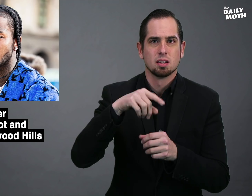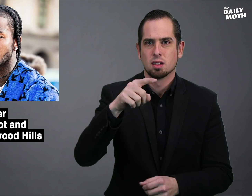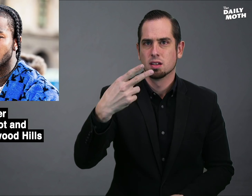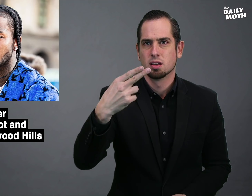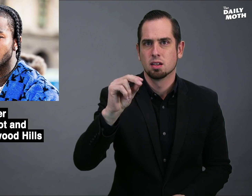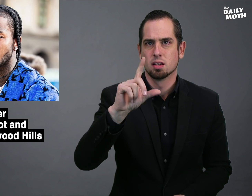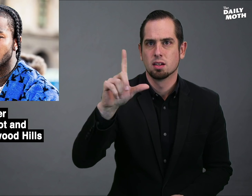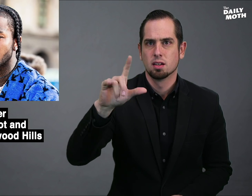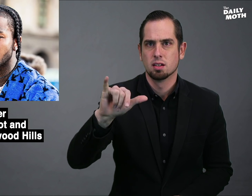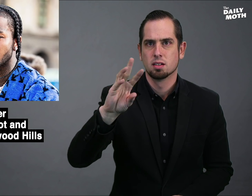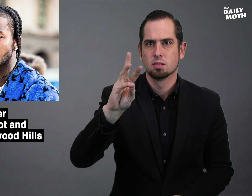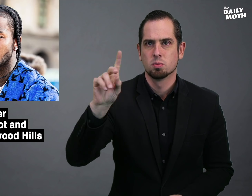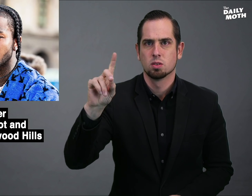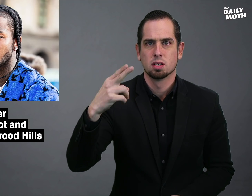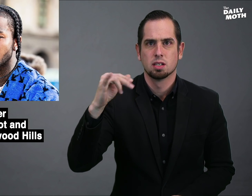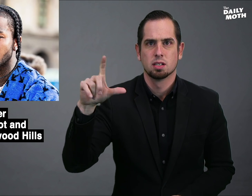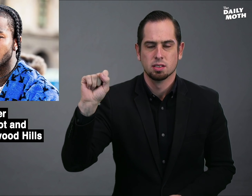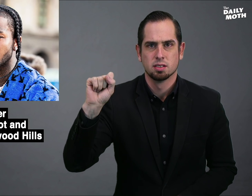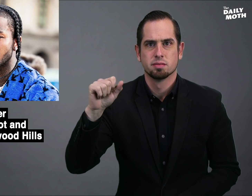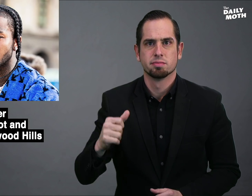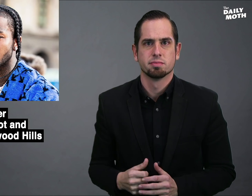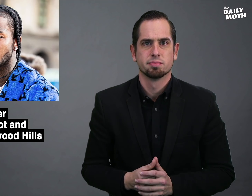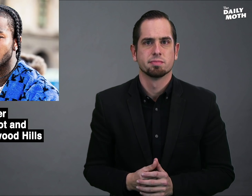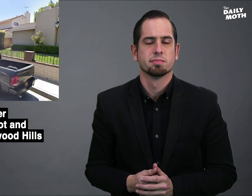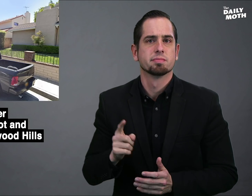in Hollywood Hills.